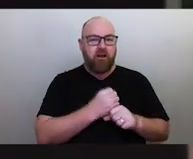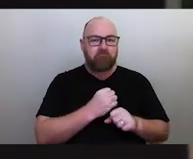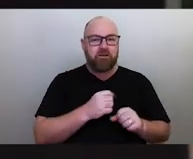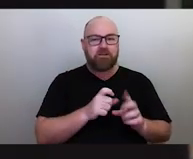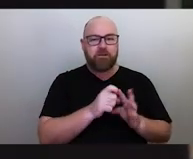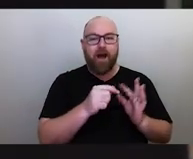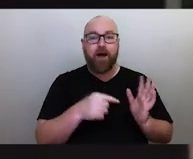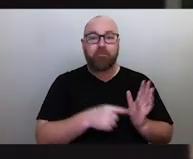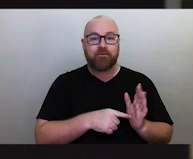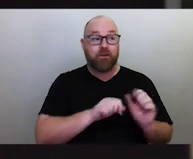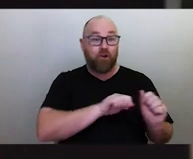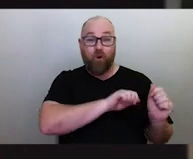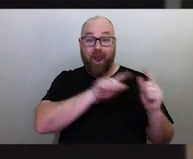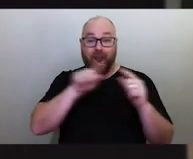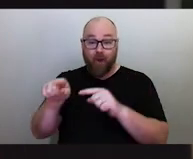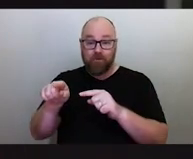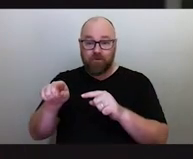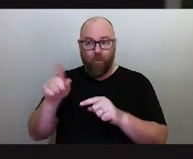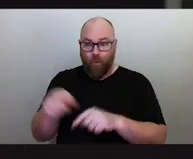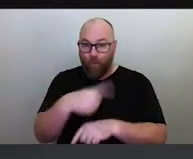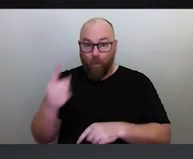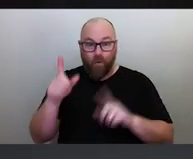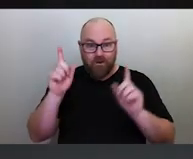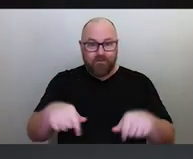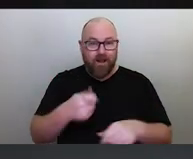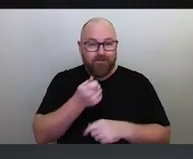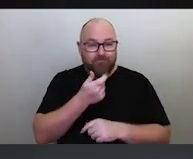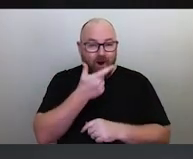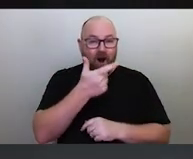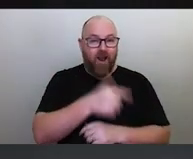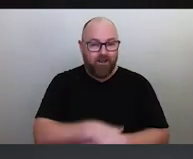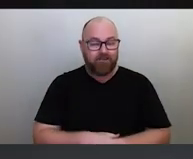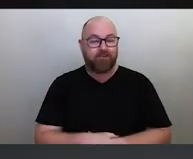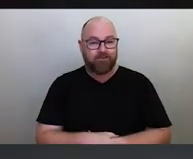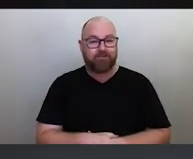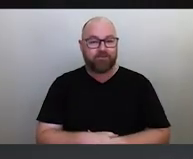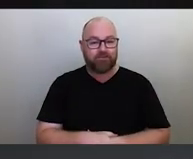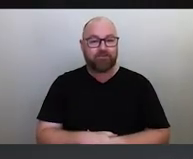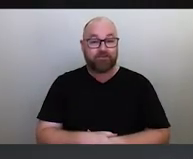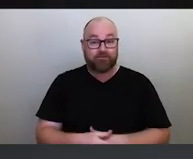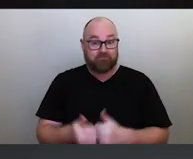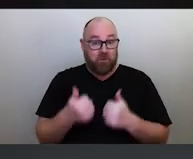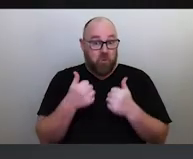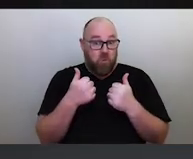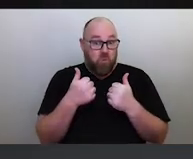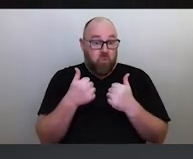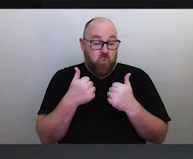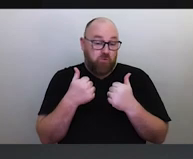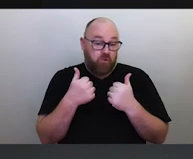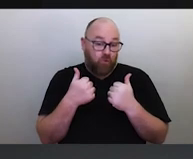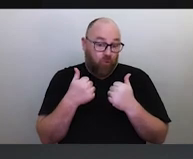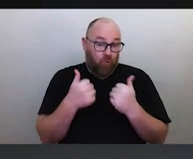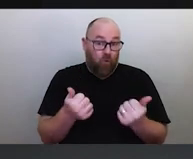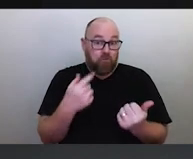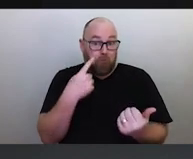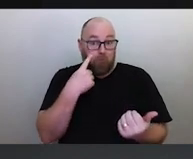and they all start smiling. So it's a good indication of the health and wellbeing of the